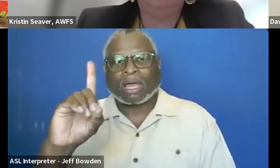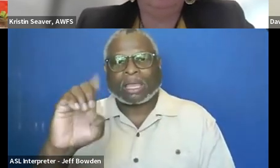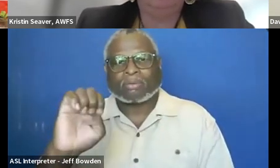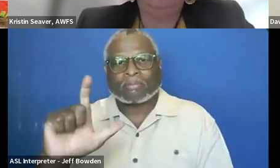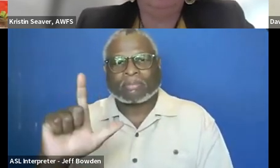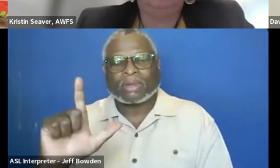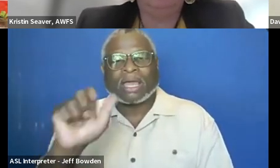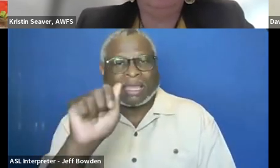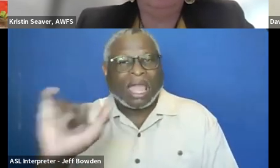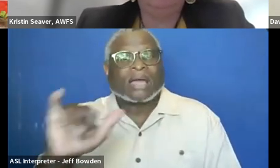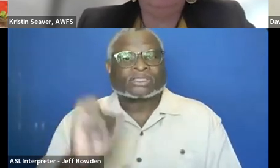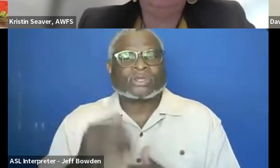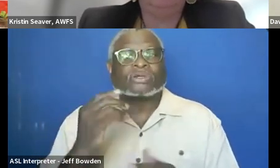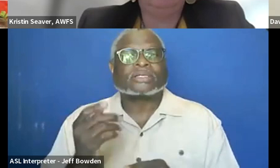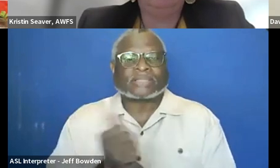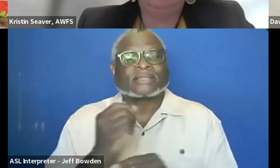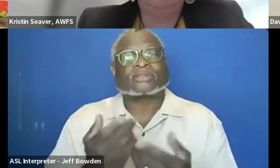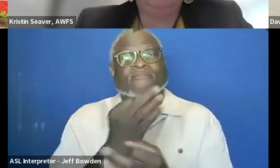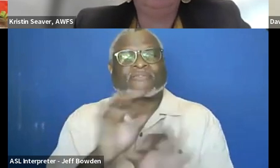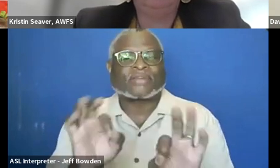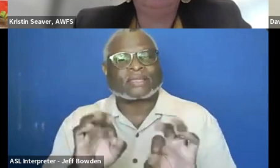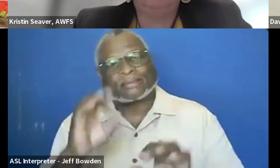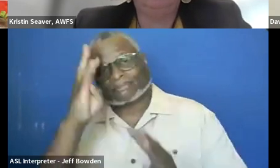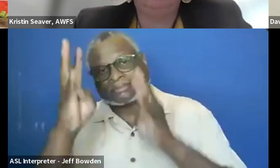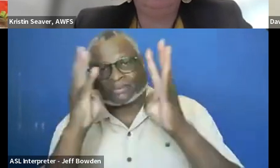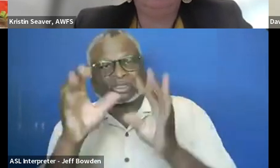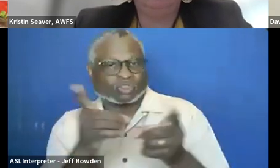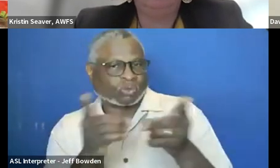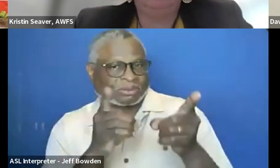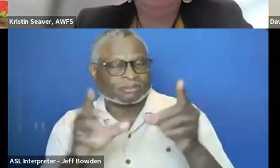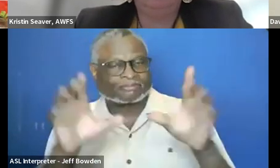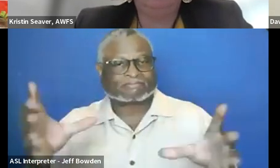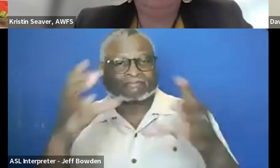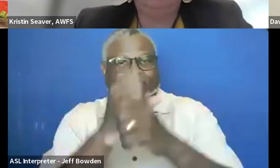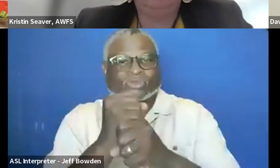to take those free-form descriptions and try to figure out,